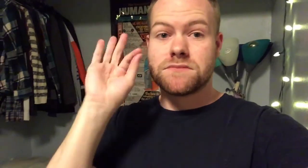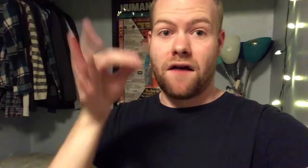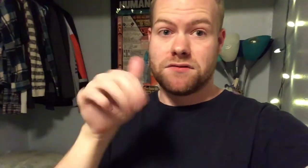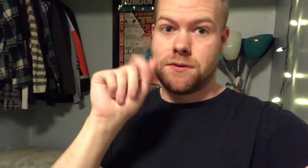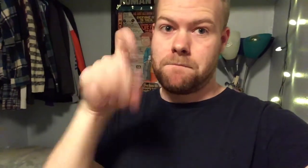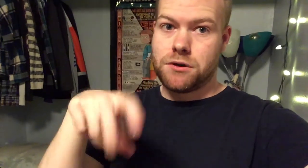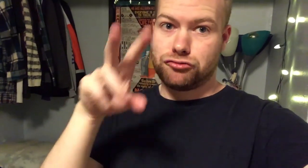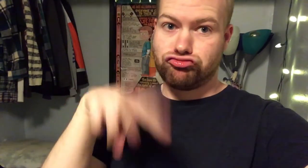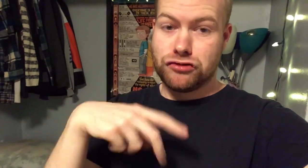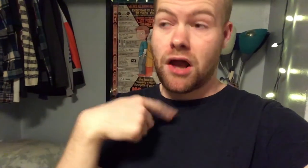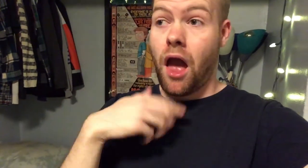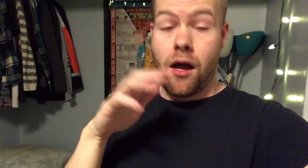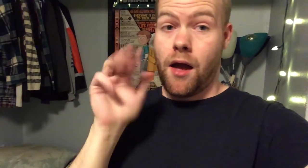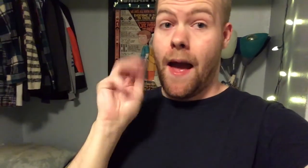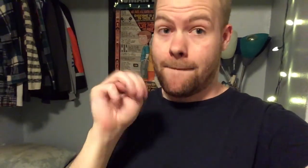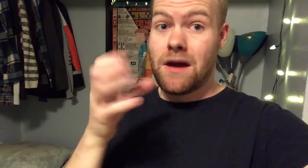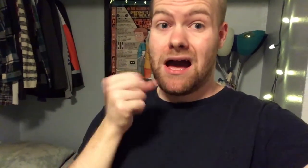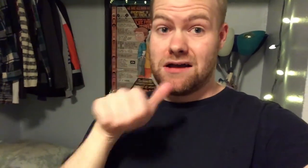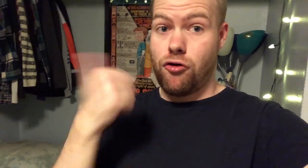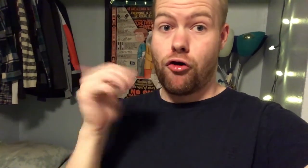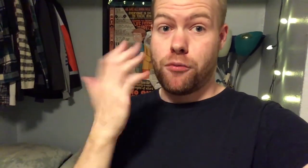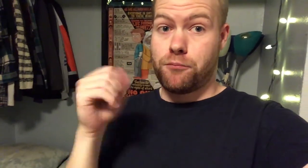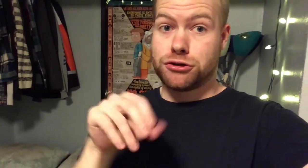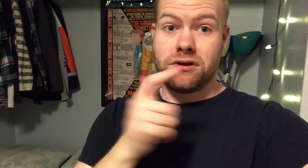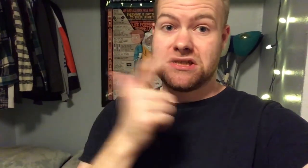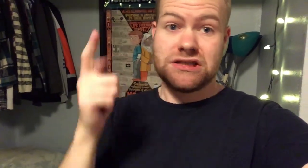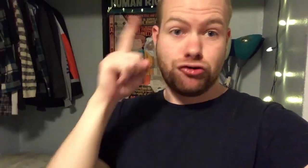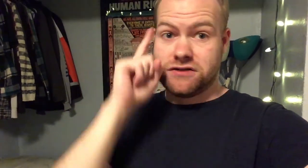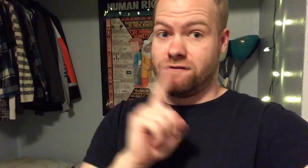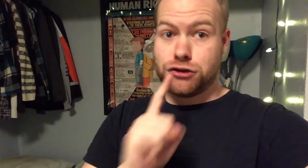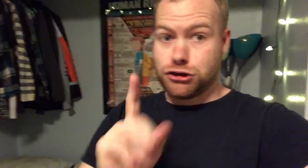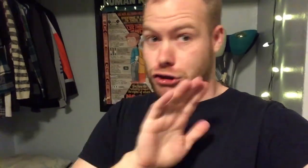Definitely a must-read. I am getting the other books in the series, for sure.